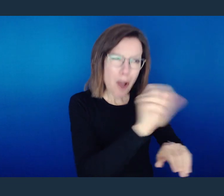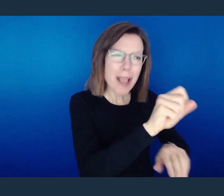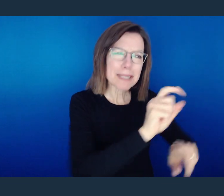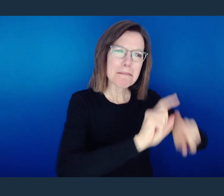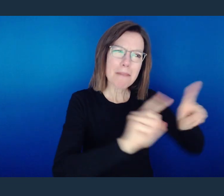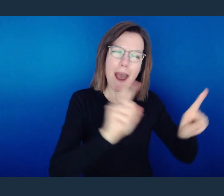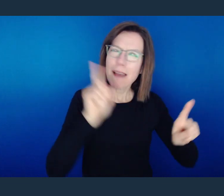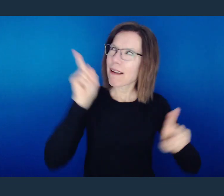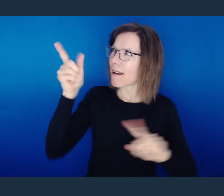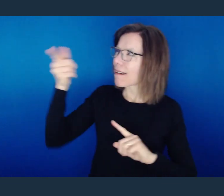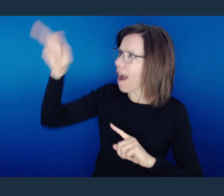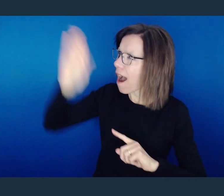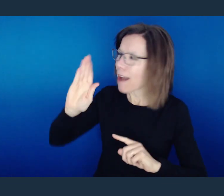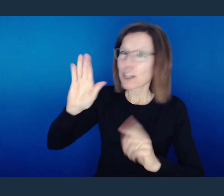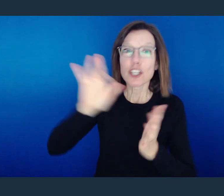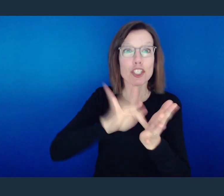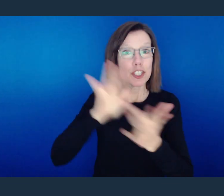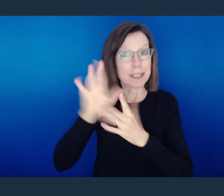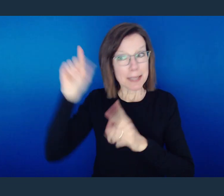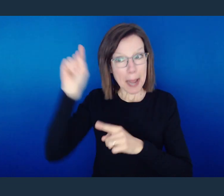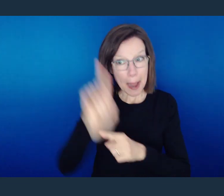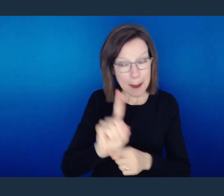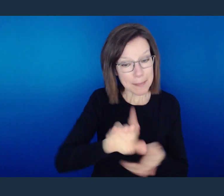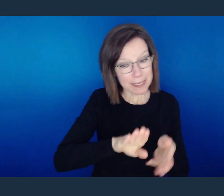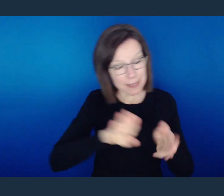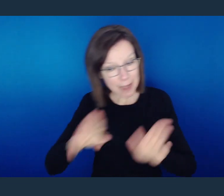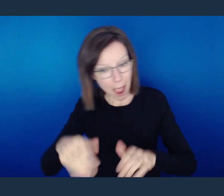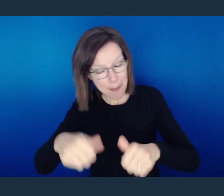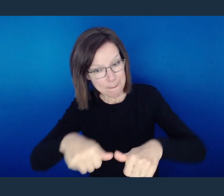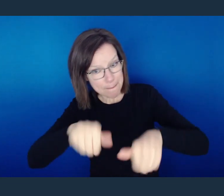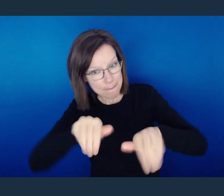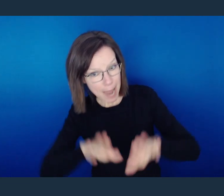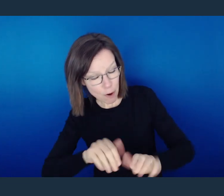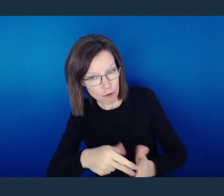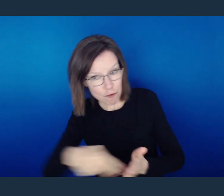to them about the things of God beyond the law, that Jesus' death, burial, and resurrection